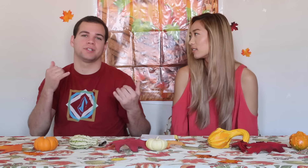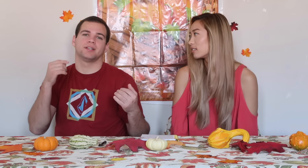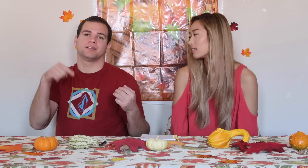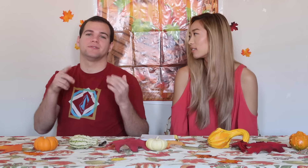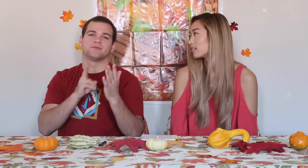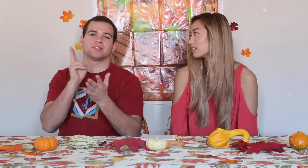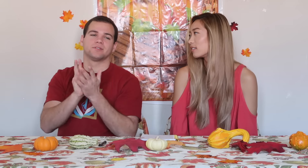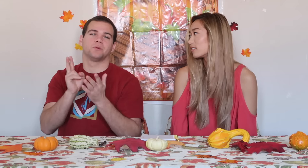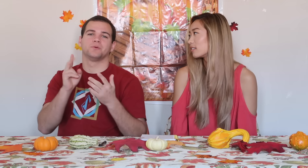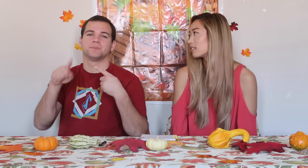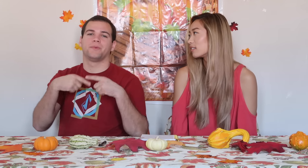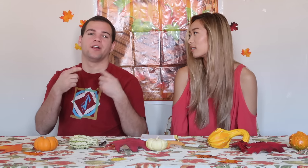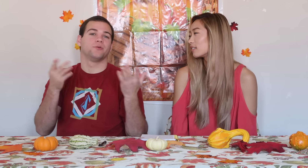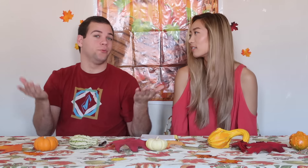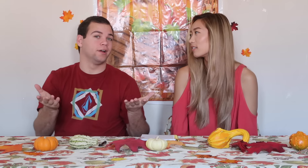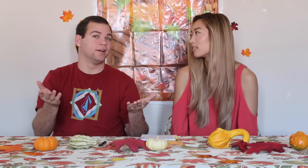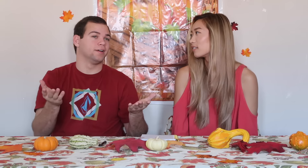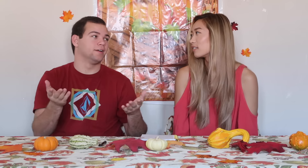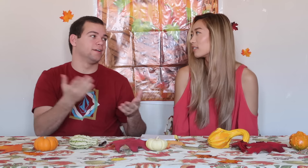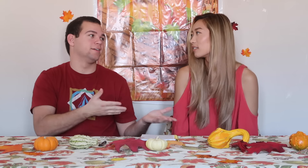Today this video is about what?